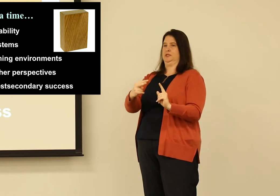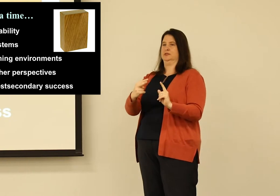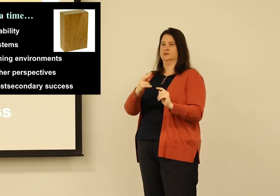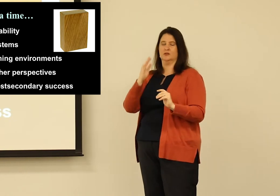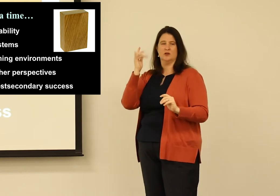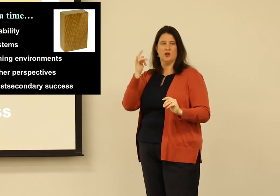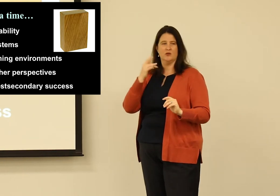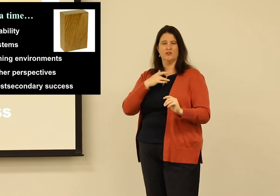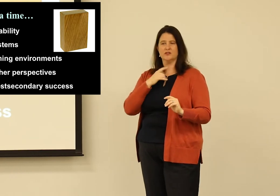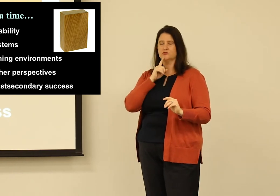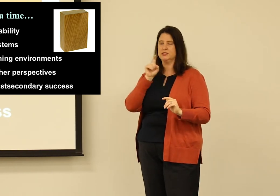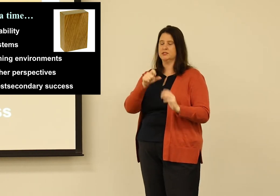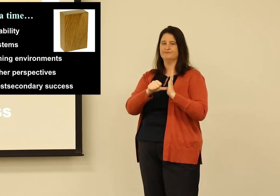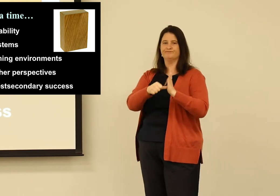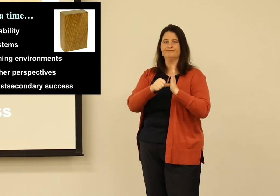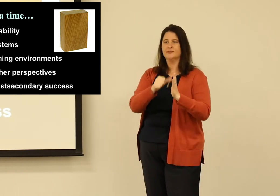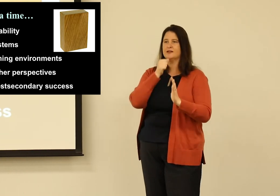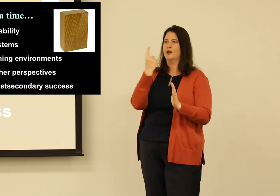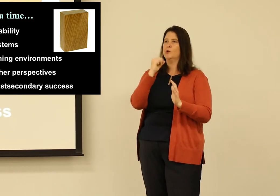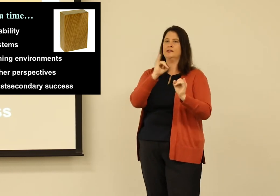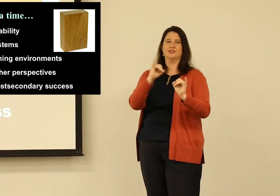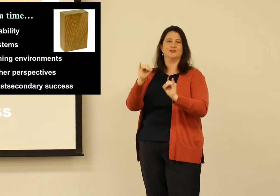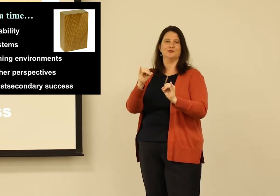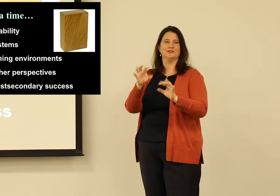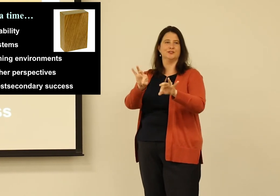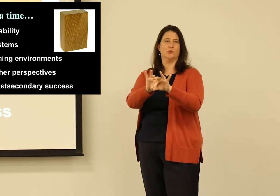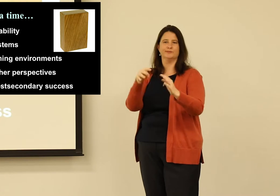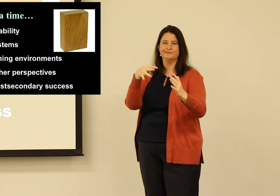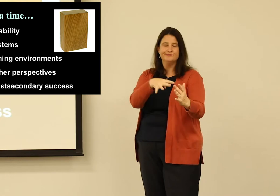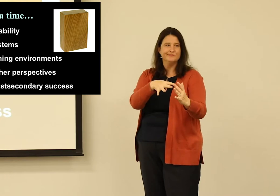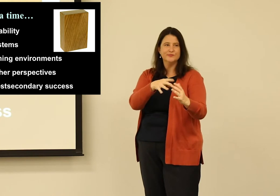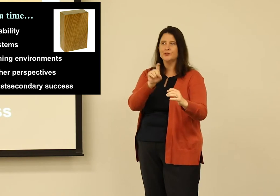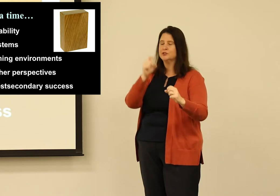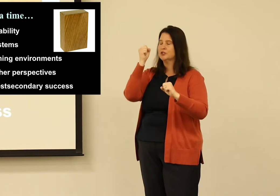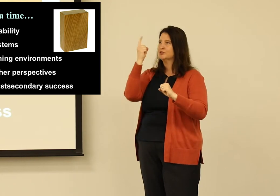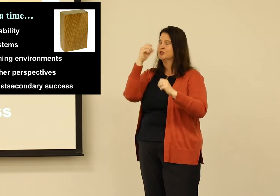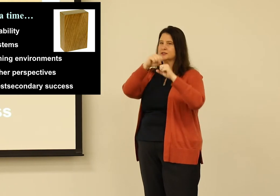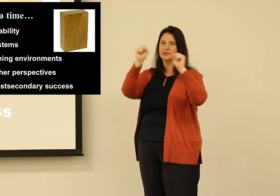So it really grew from that individual perspective, because I felt like I needed to emphasize it's not just the individual